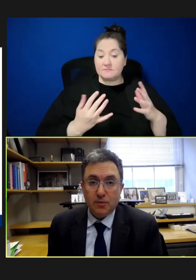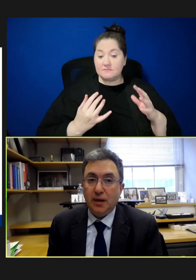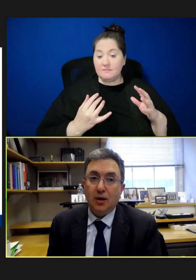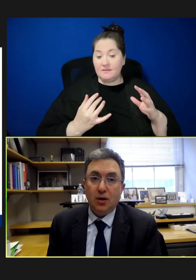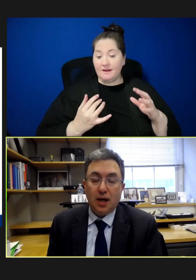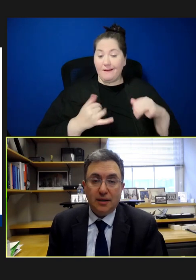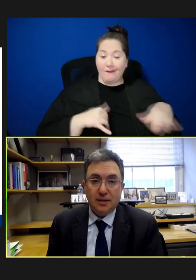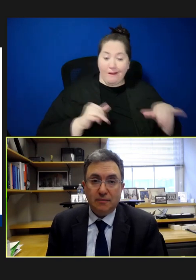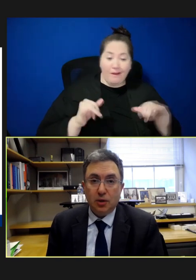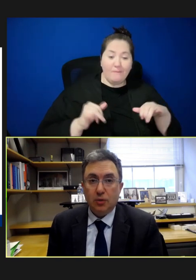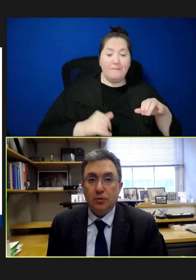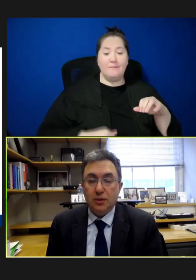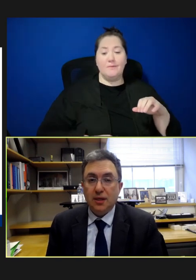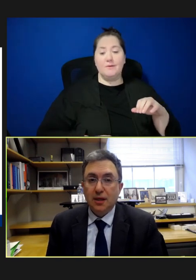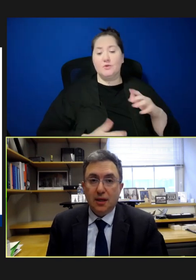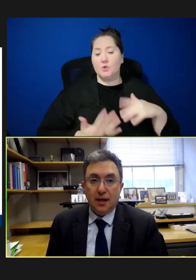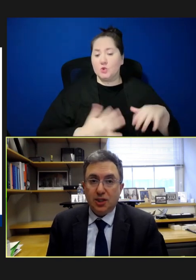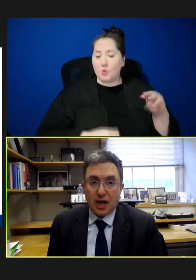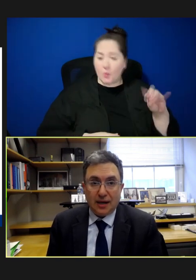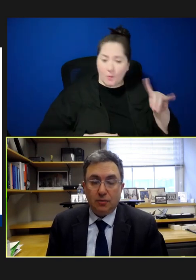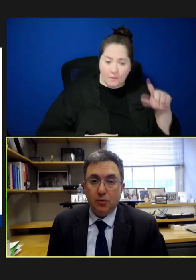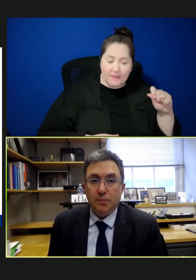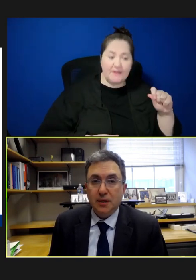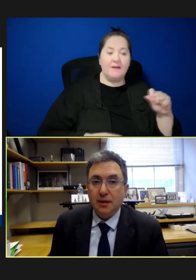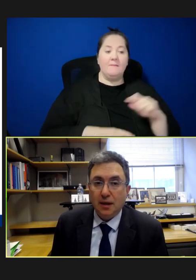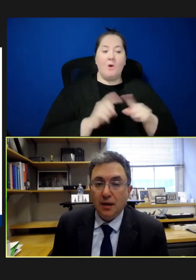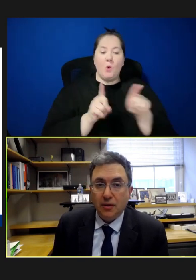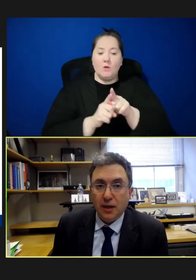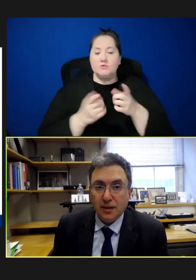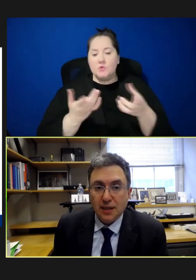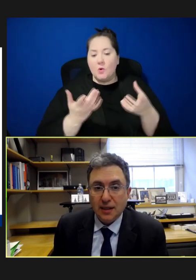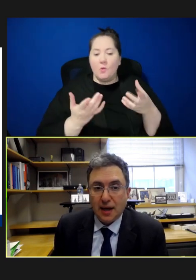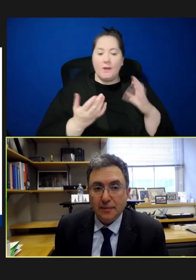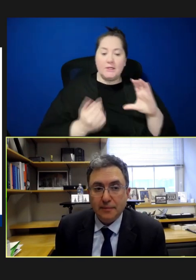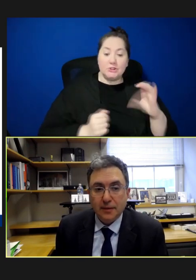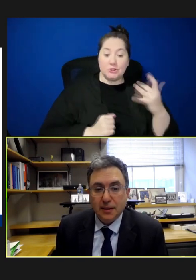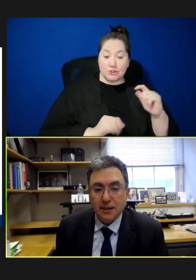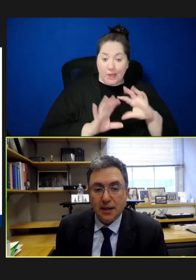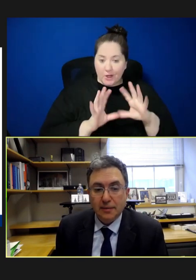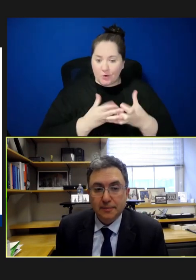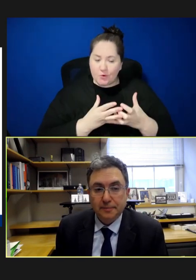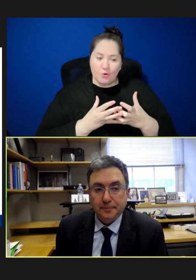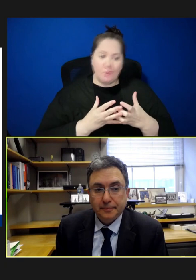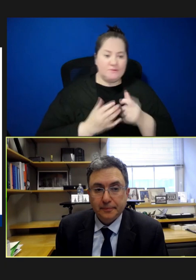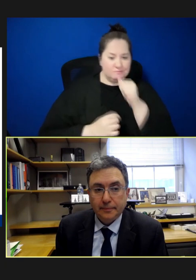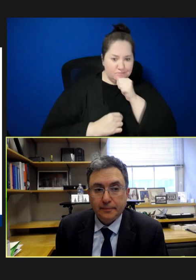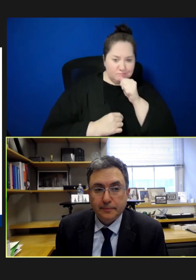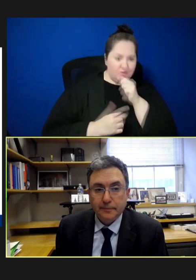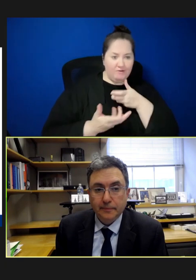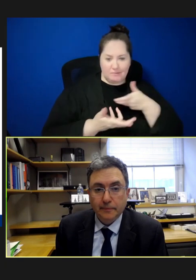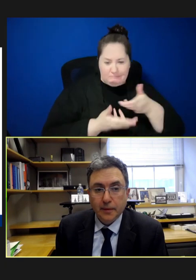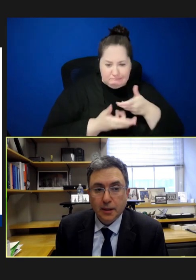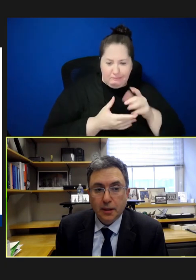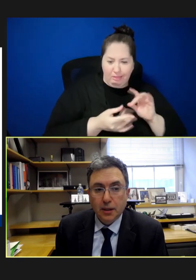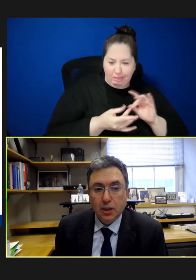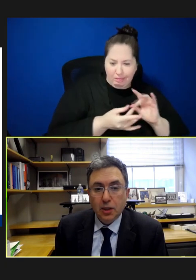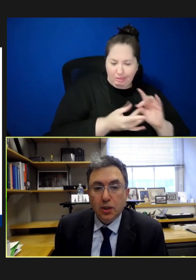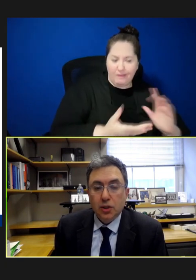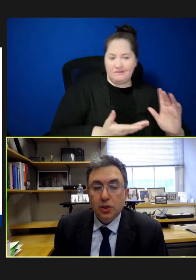but in all kinds of closed chat groups and other things like that. Next slide.